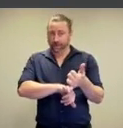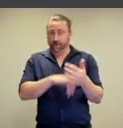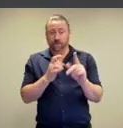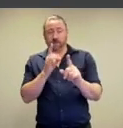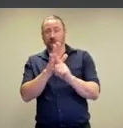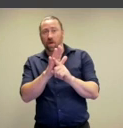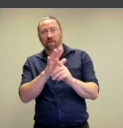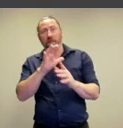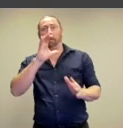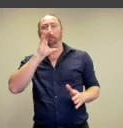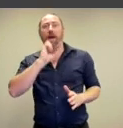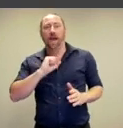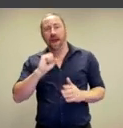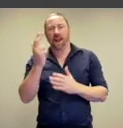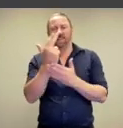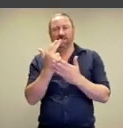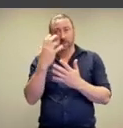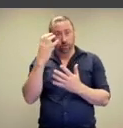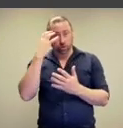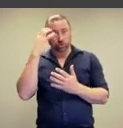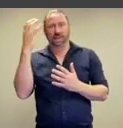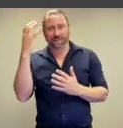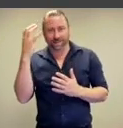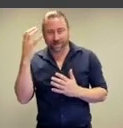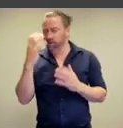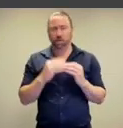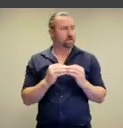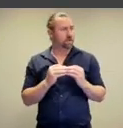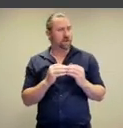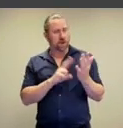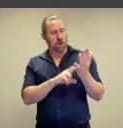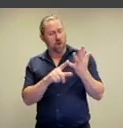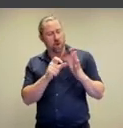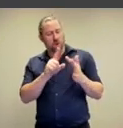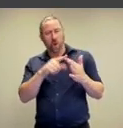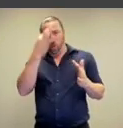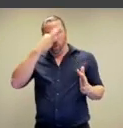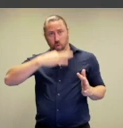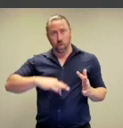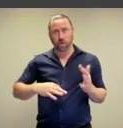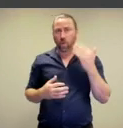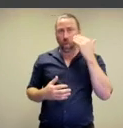Yves Klein, the male artistic